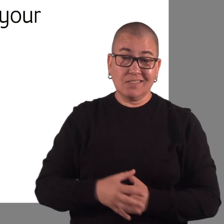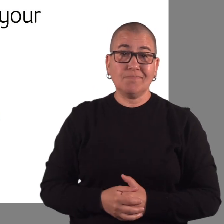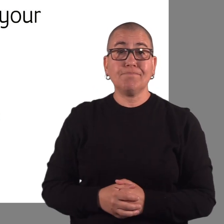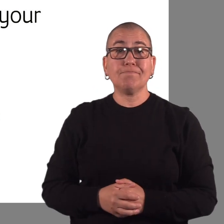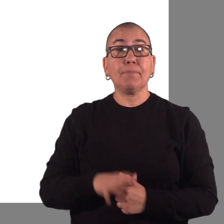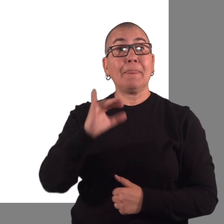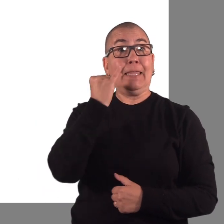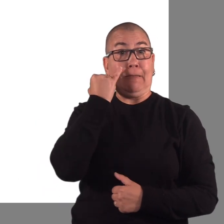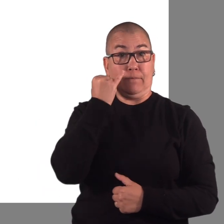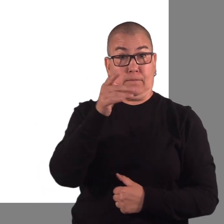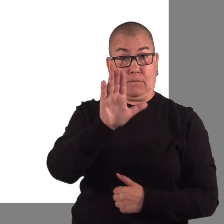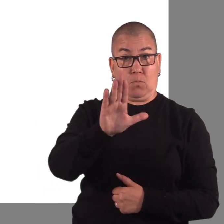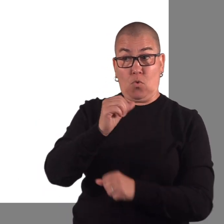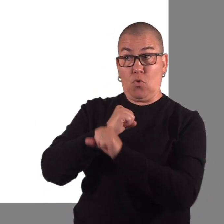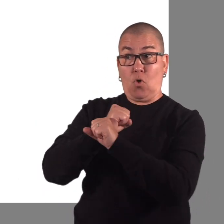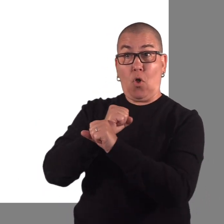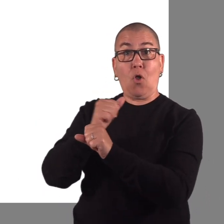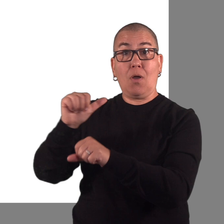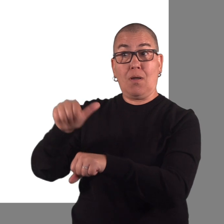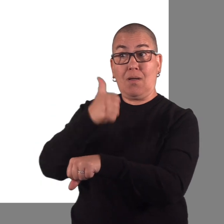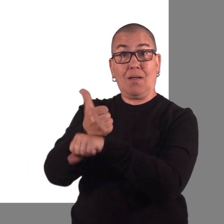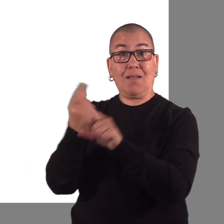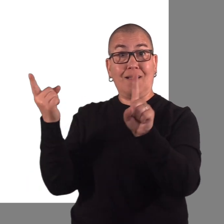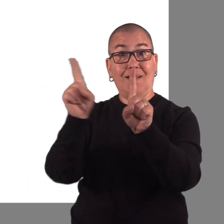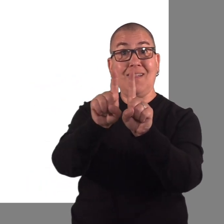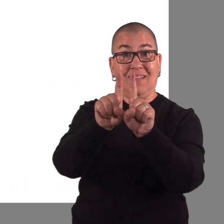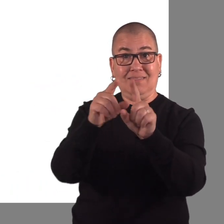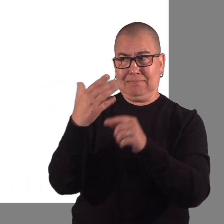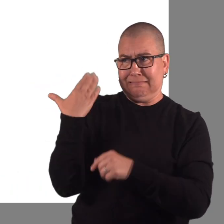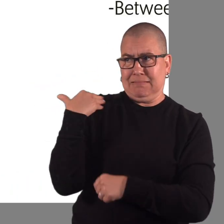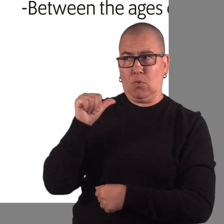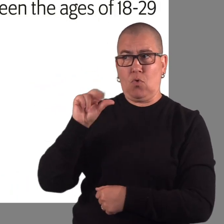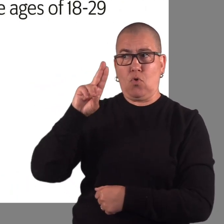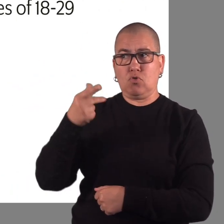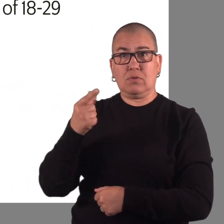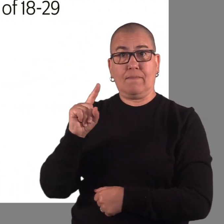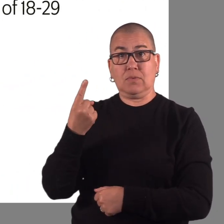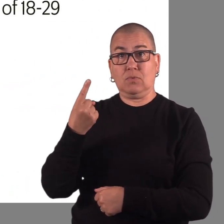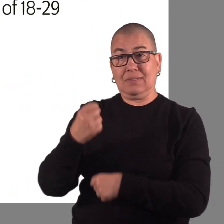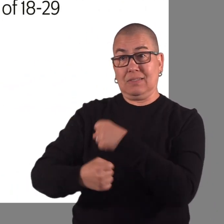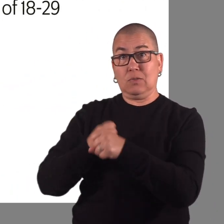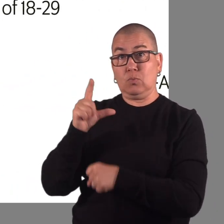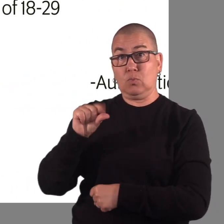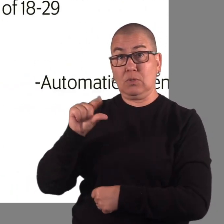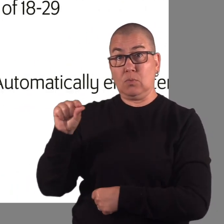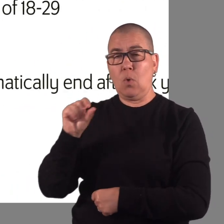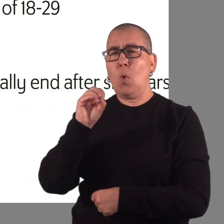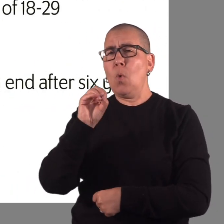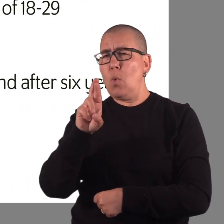If your guardianship was granted after August 1, 2020,